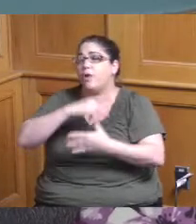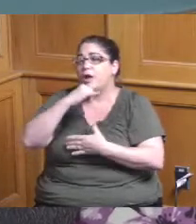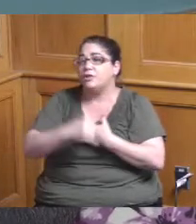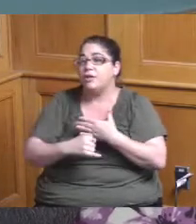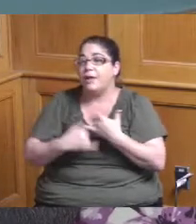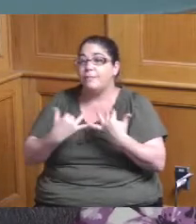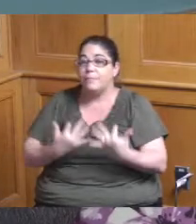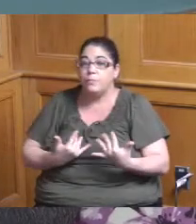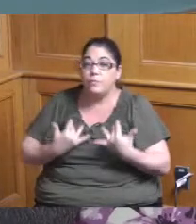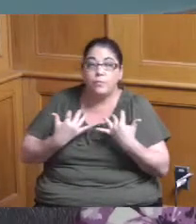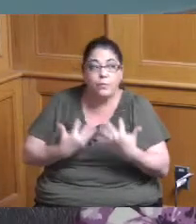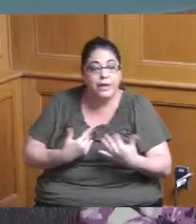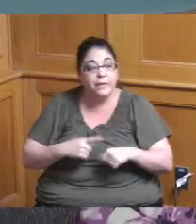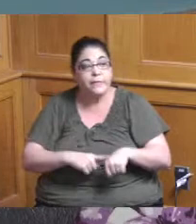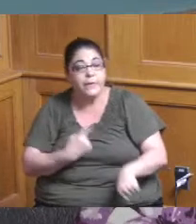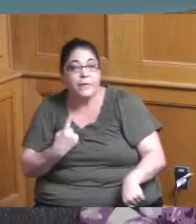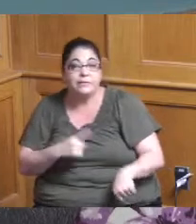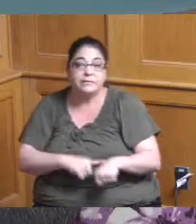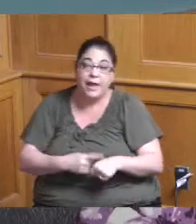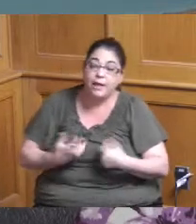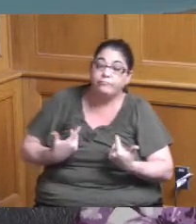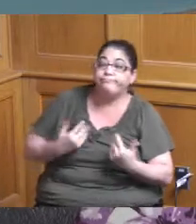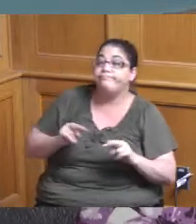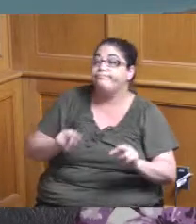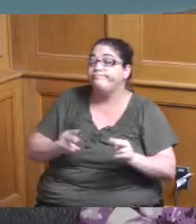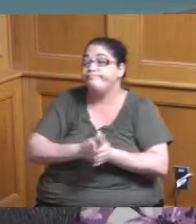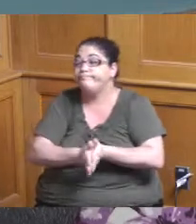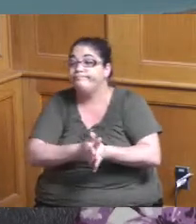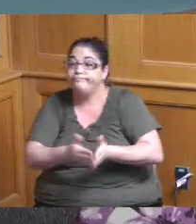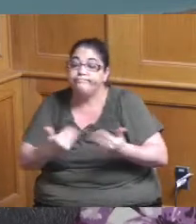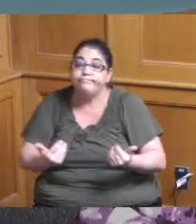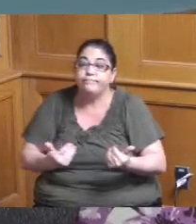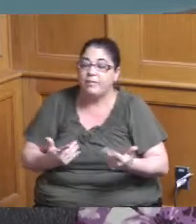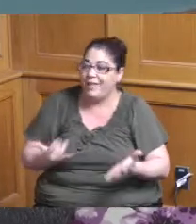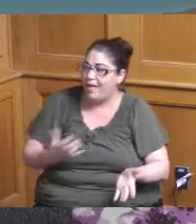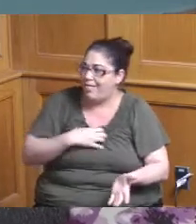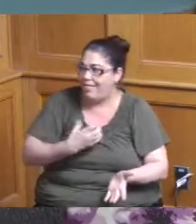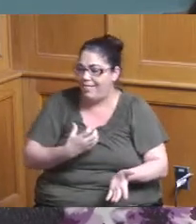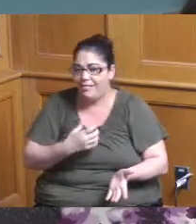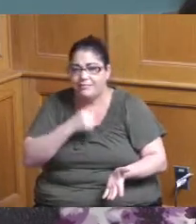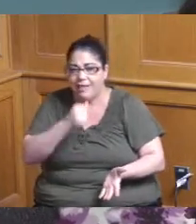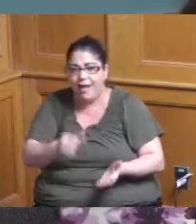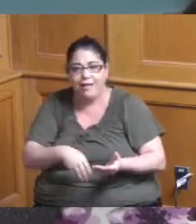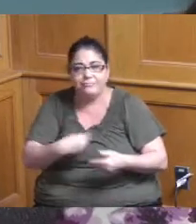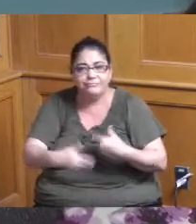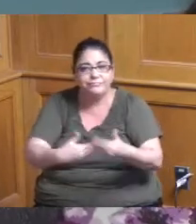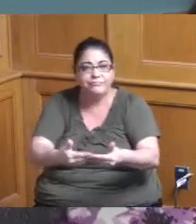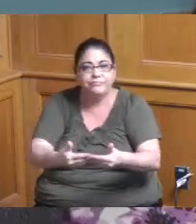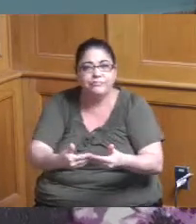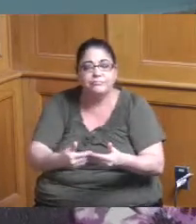wanting to get moving and they were happy about getting it moving Commissioner Driehaus may can